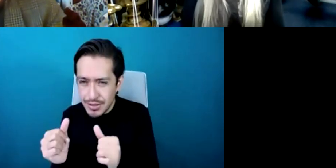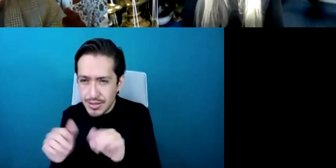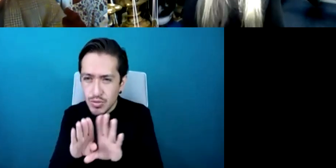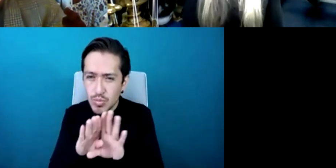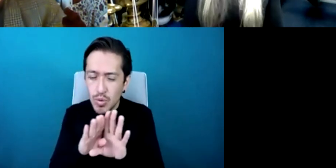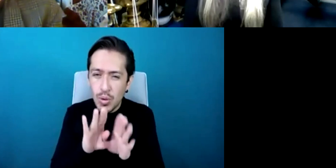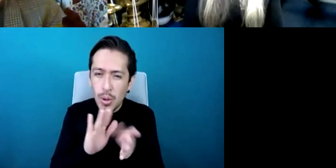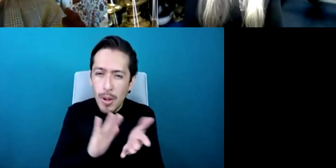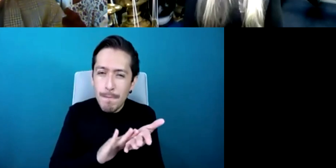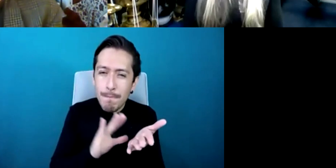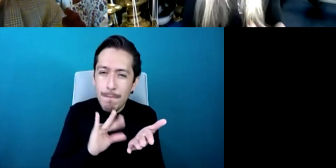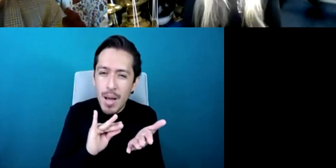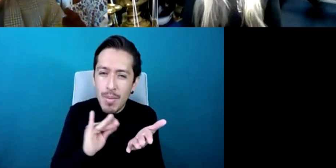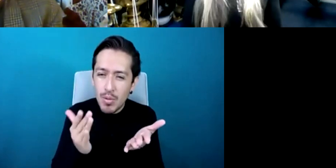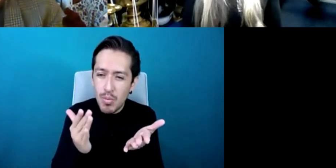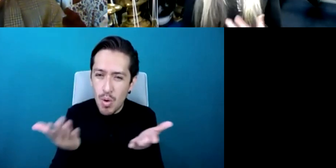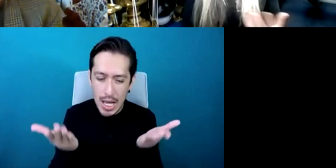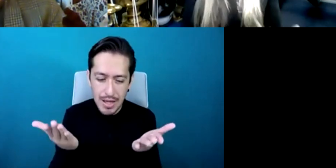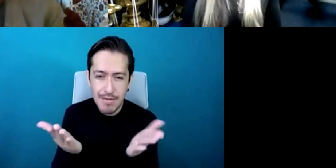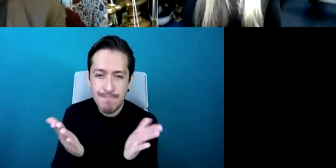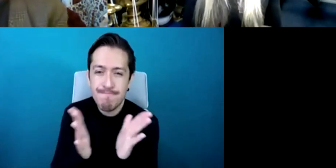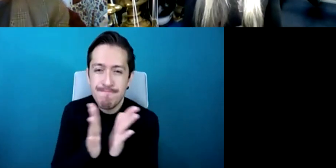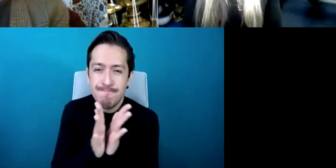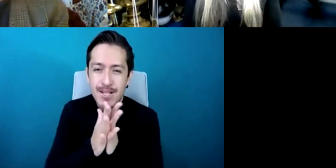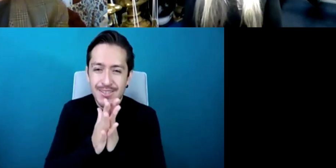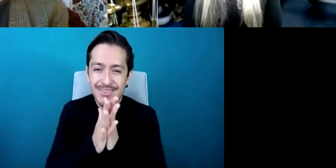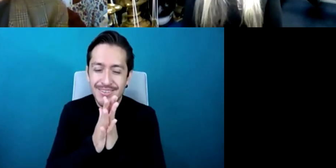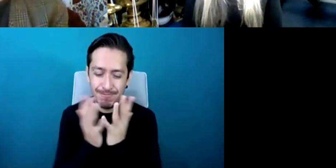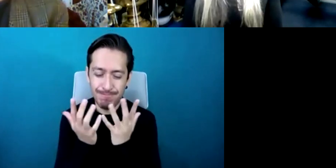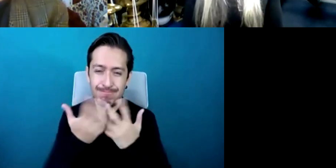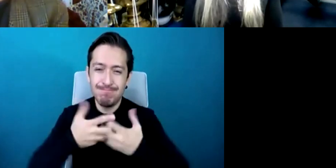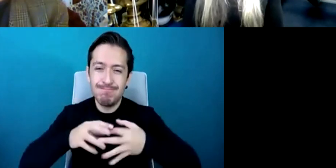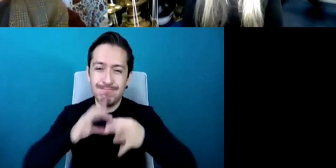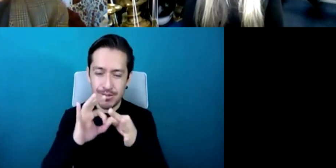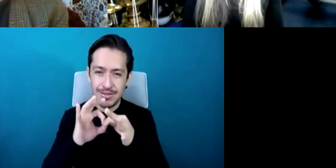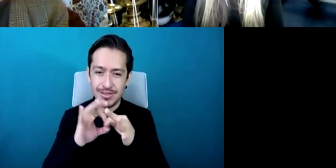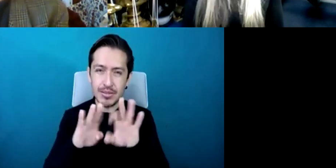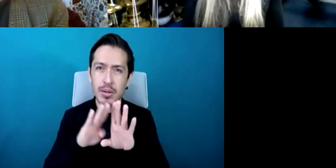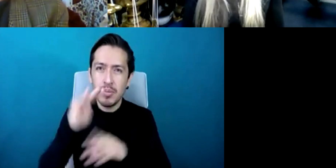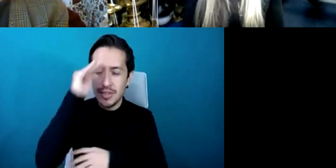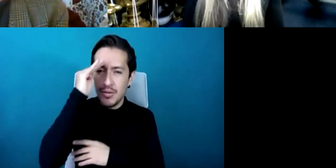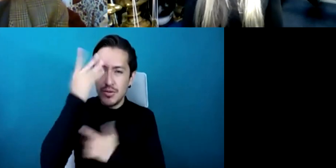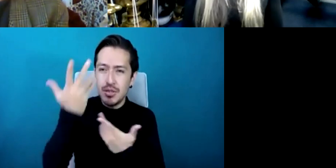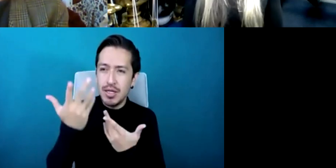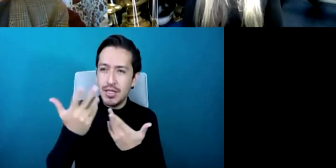we think of the workplace you know a business environment or you know domestically or